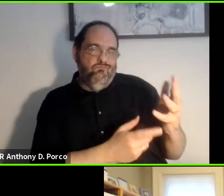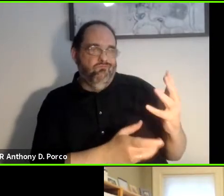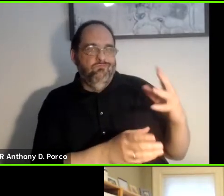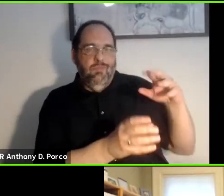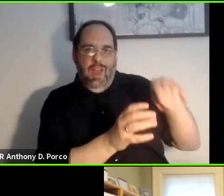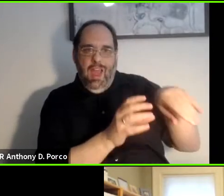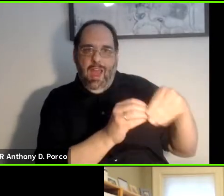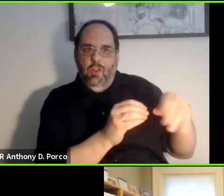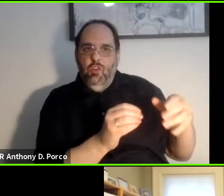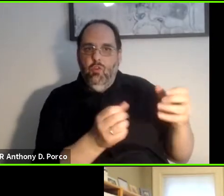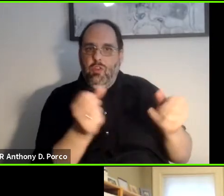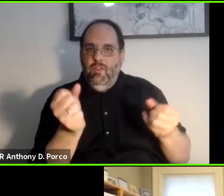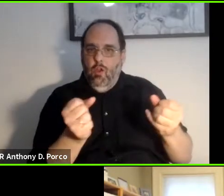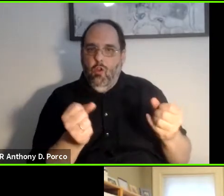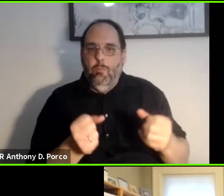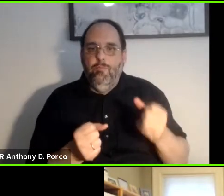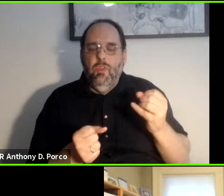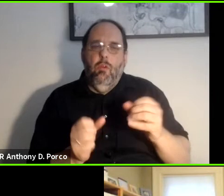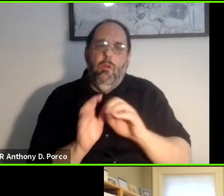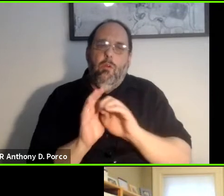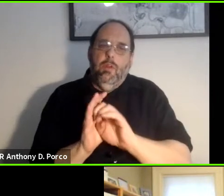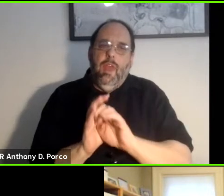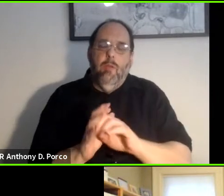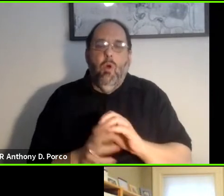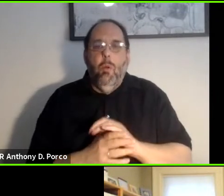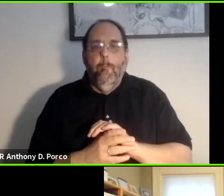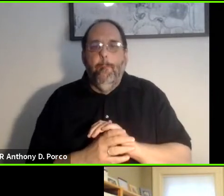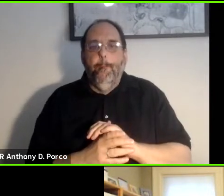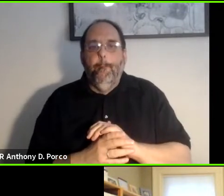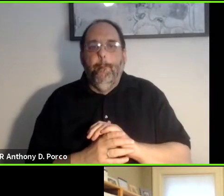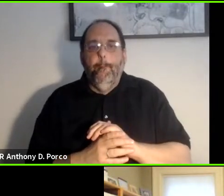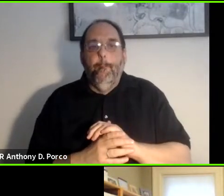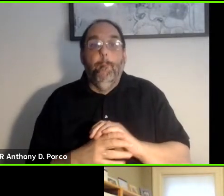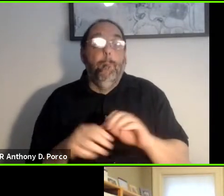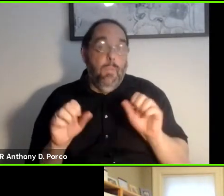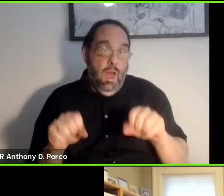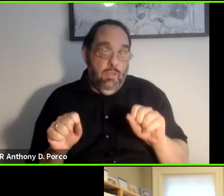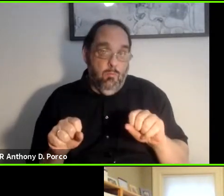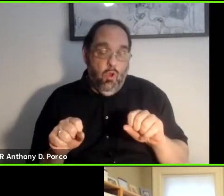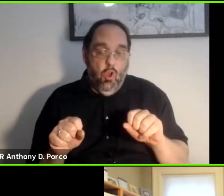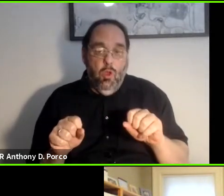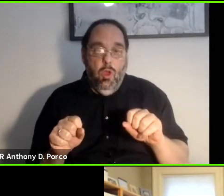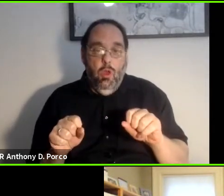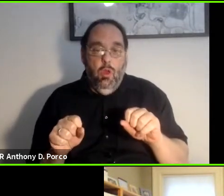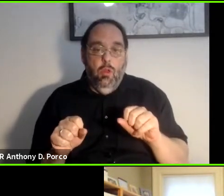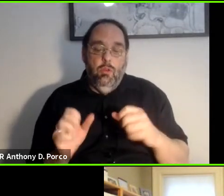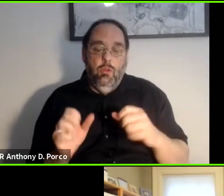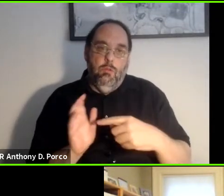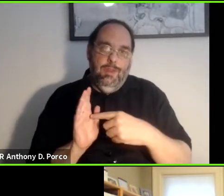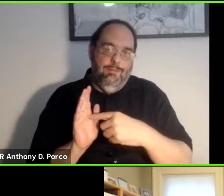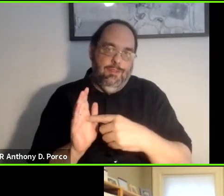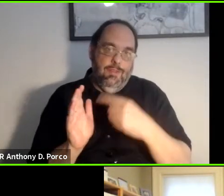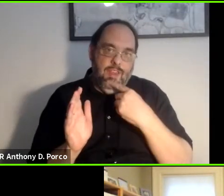vehicle. So, for example, it is possible to indicate that you have a specific disability